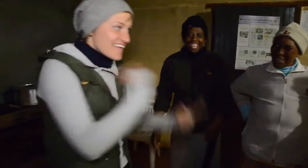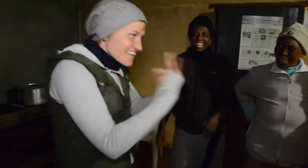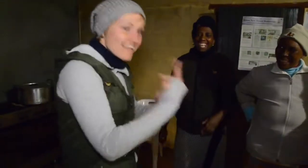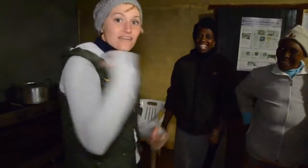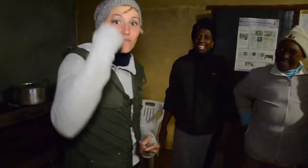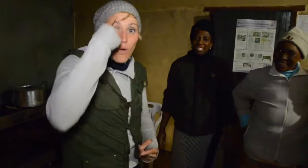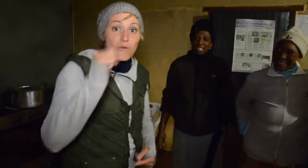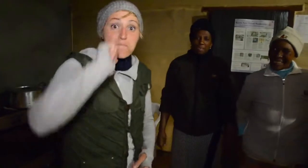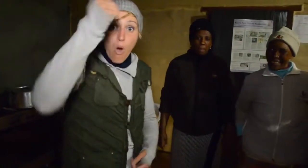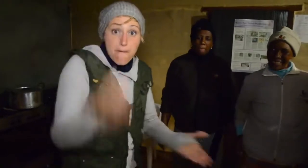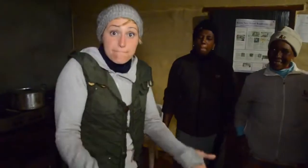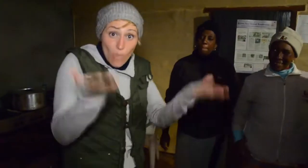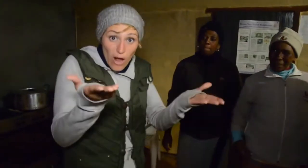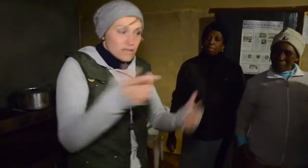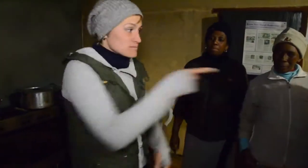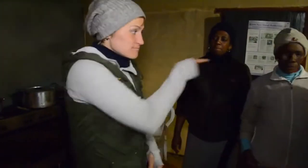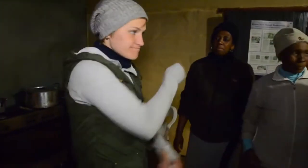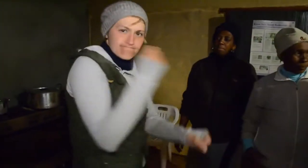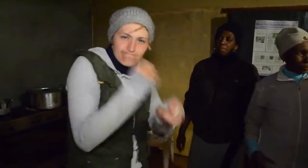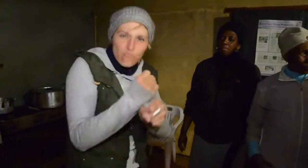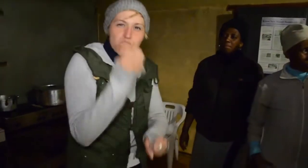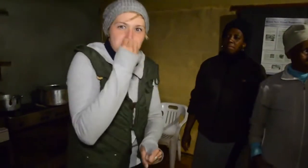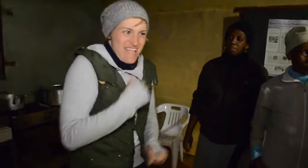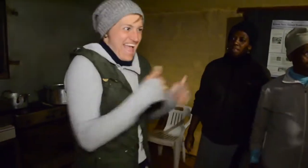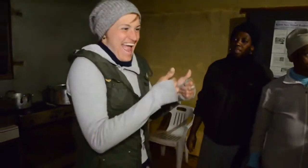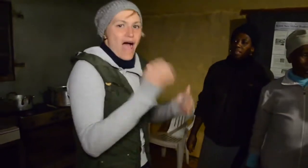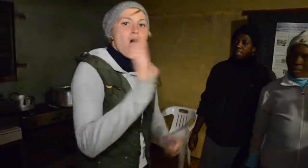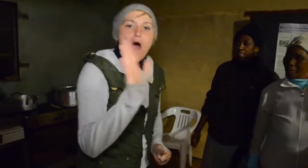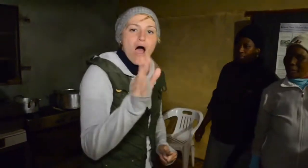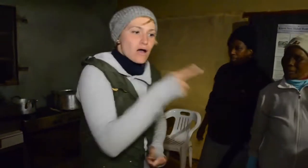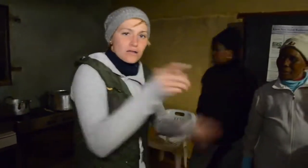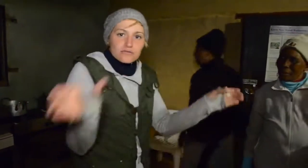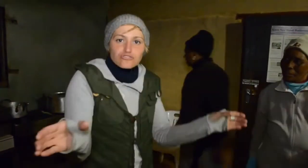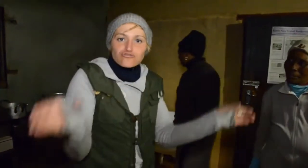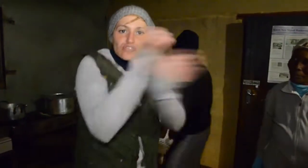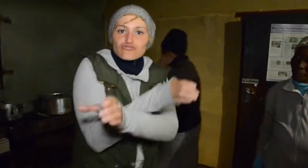I was just talking with those three women and for breakfast tomorrow morning, there will be